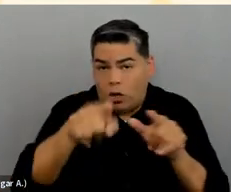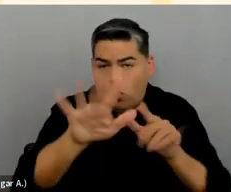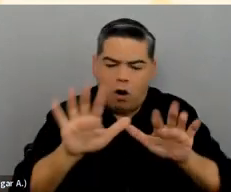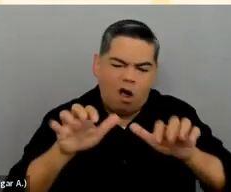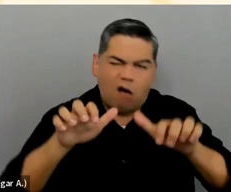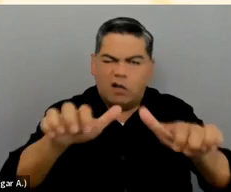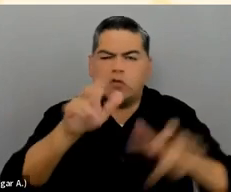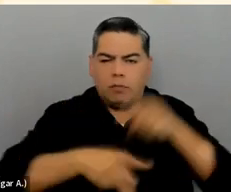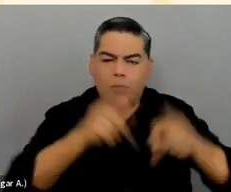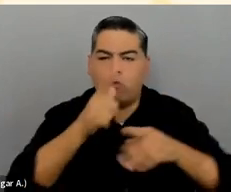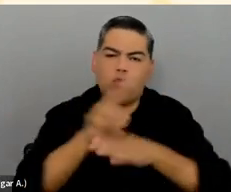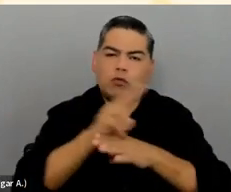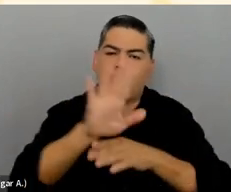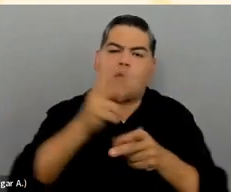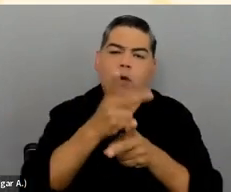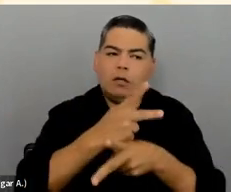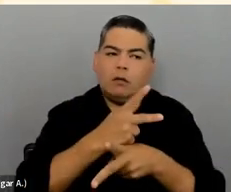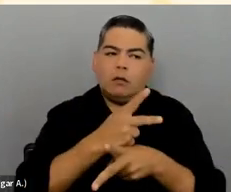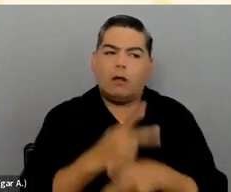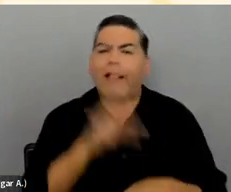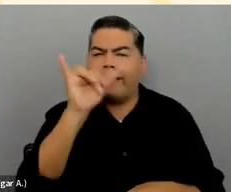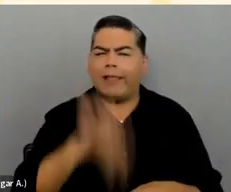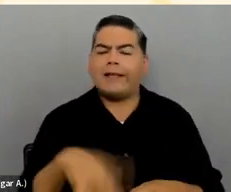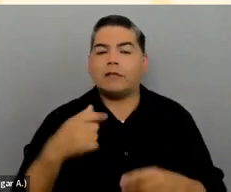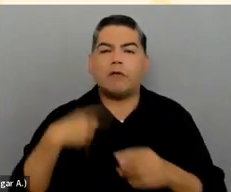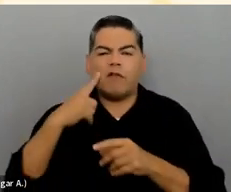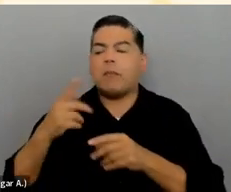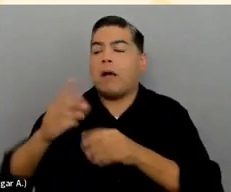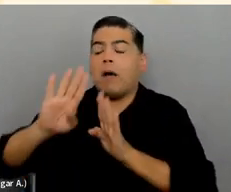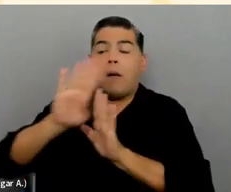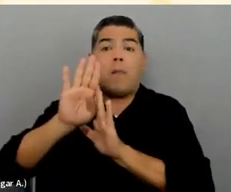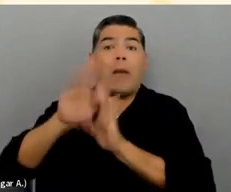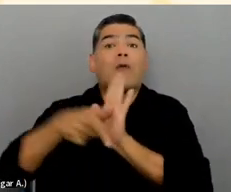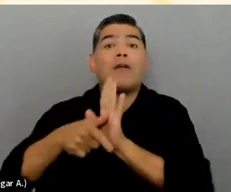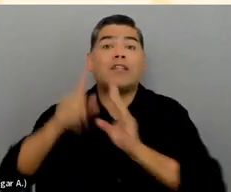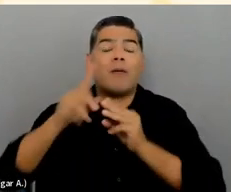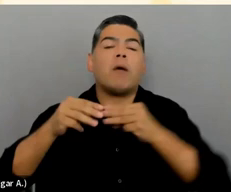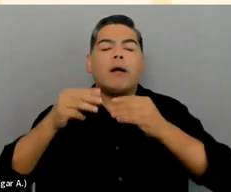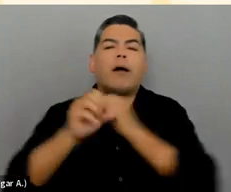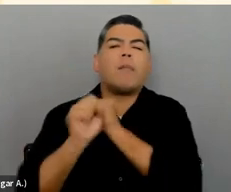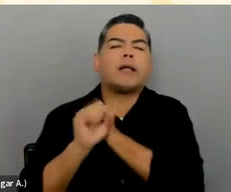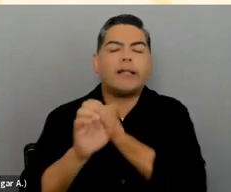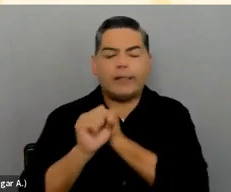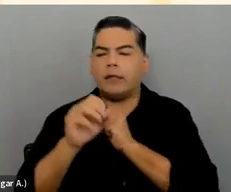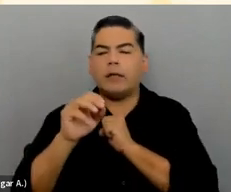We come from in a marketing background, our company. It's knowing your audience. Who are you talking to?